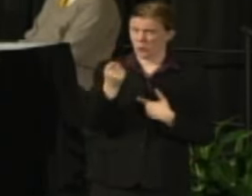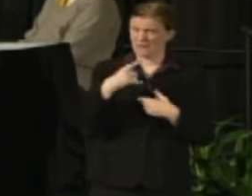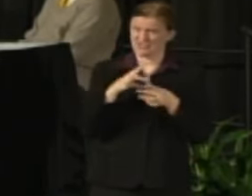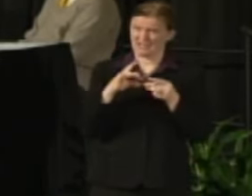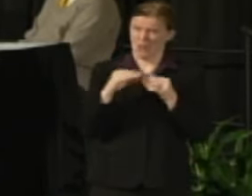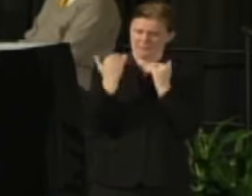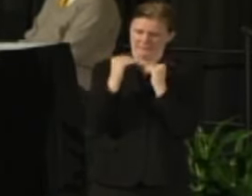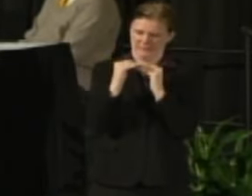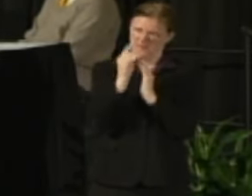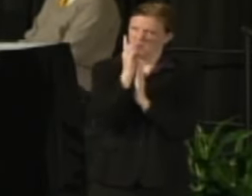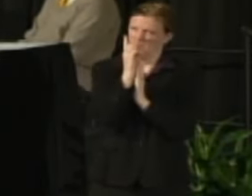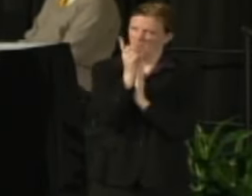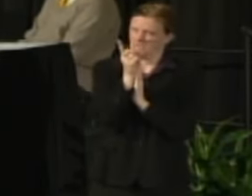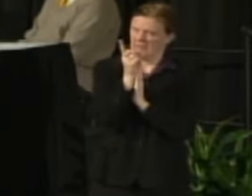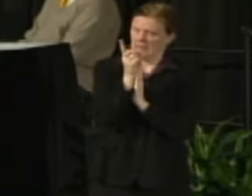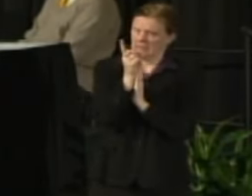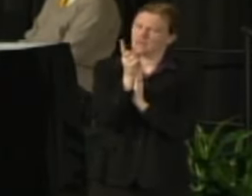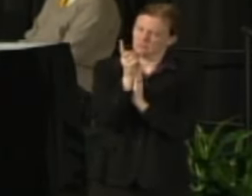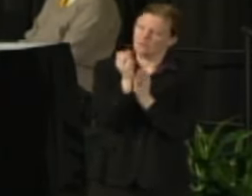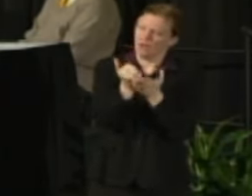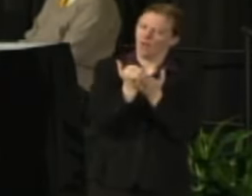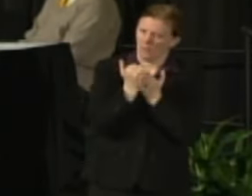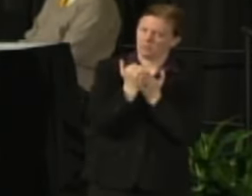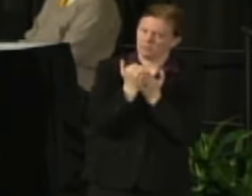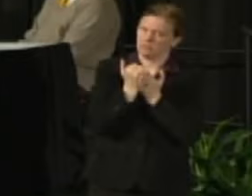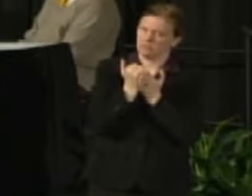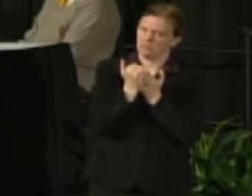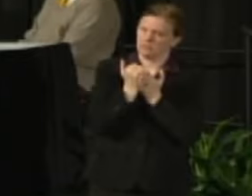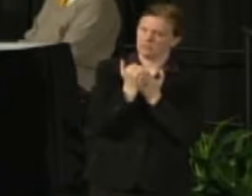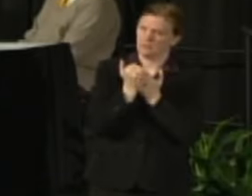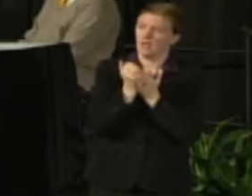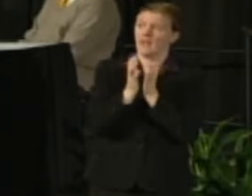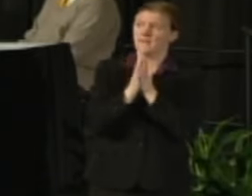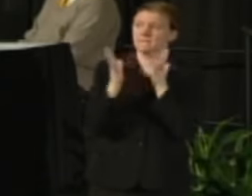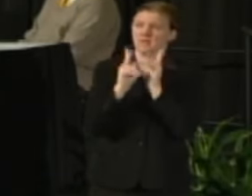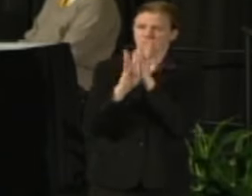to about a minute that would be helpful and then we can have a lot of individuals participate in this.